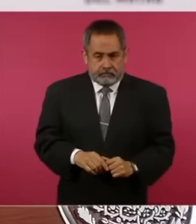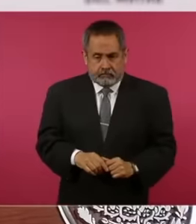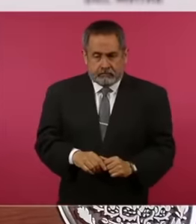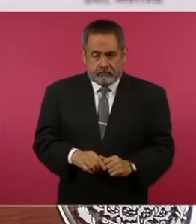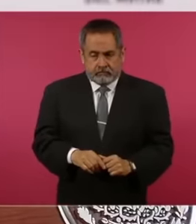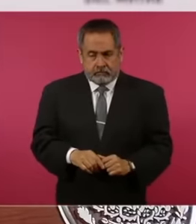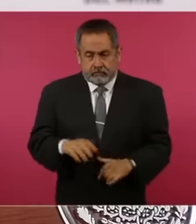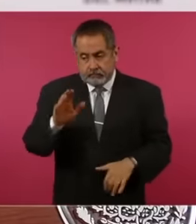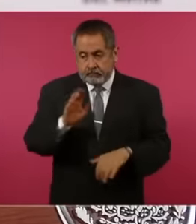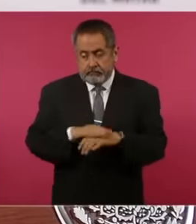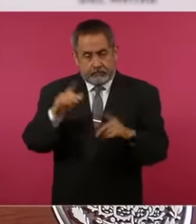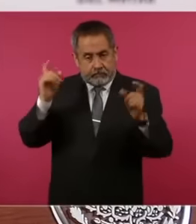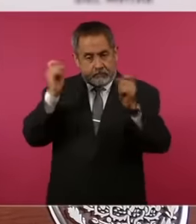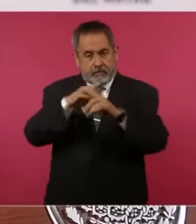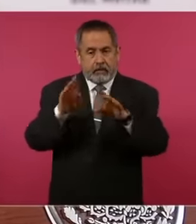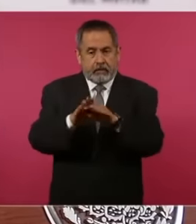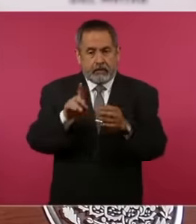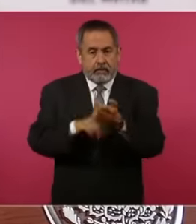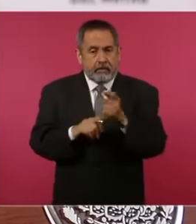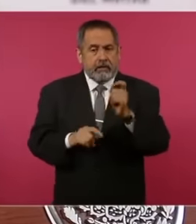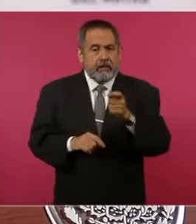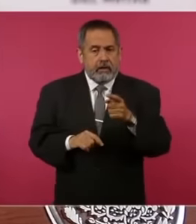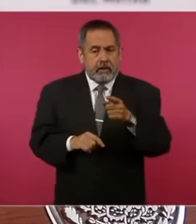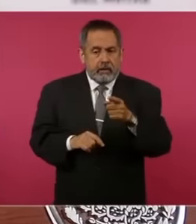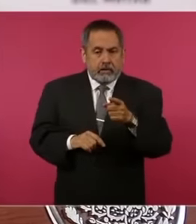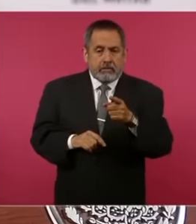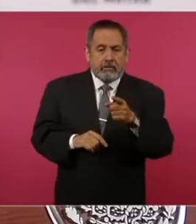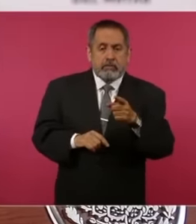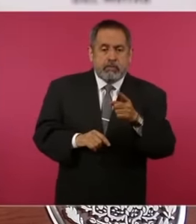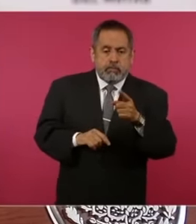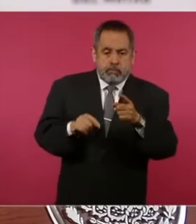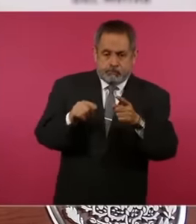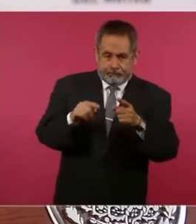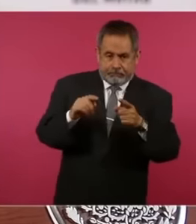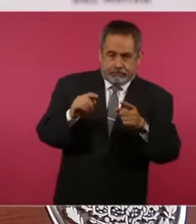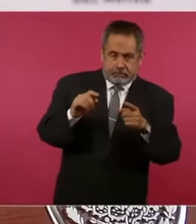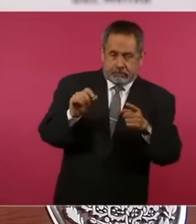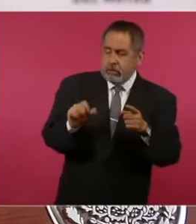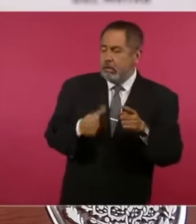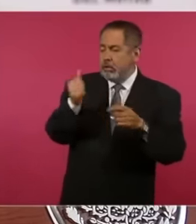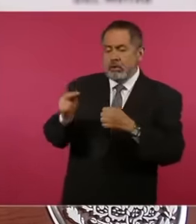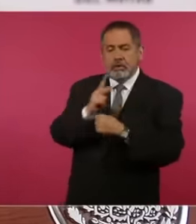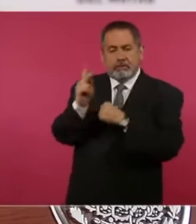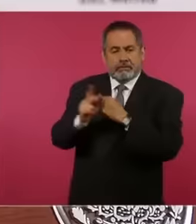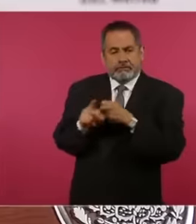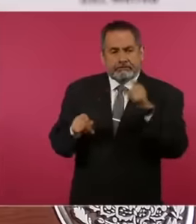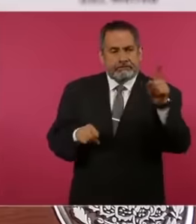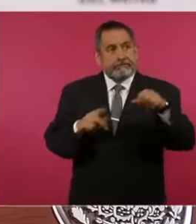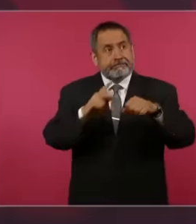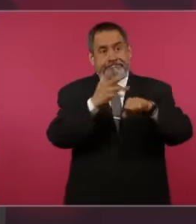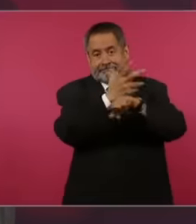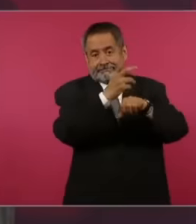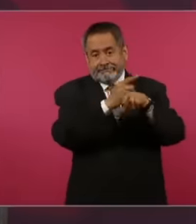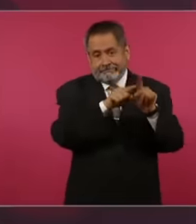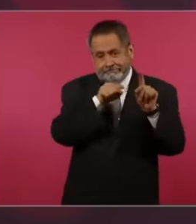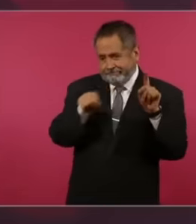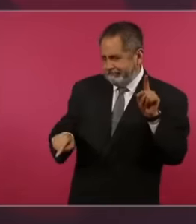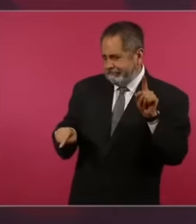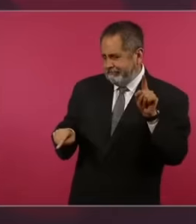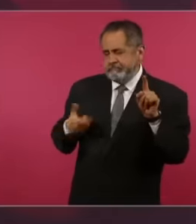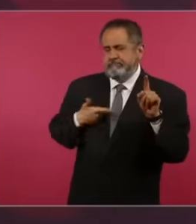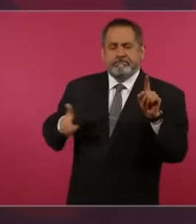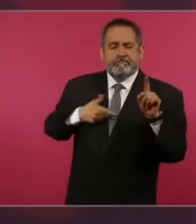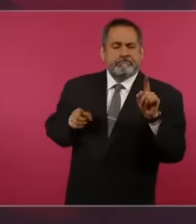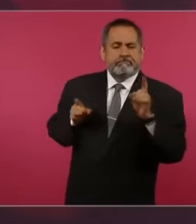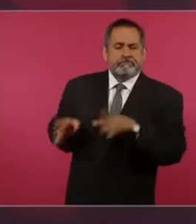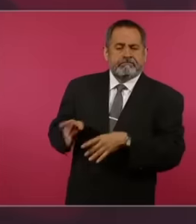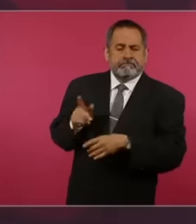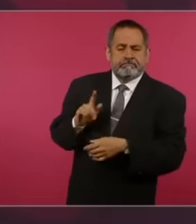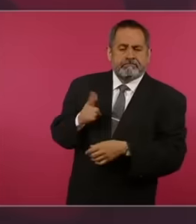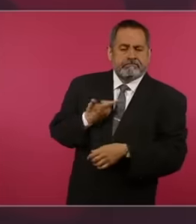difficulty is with countries in which the United States does not want to